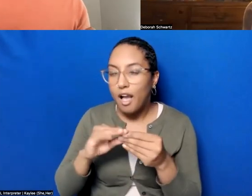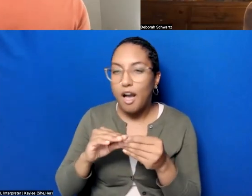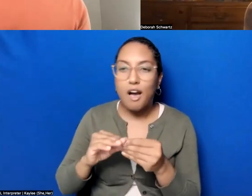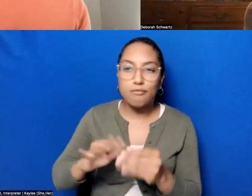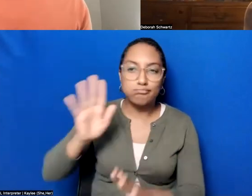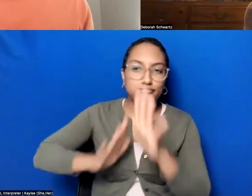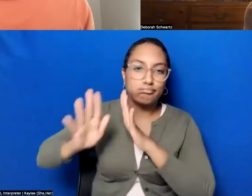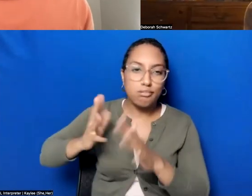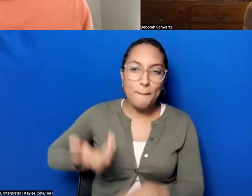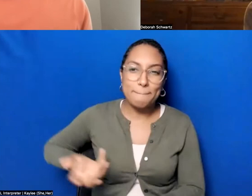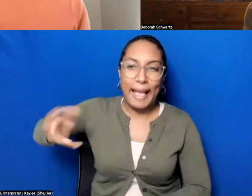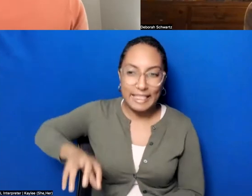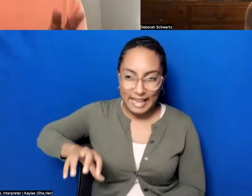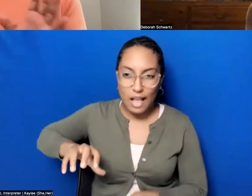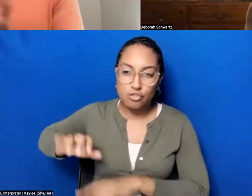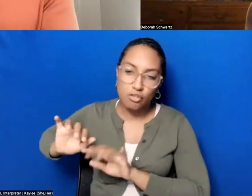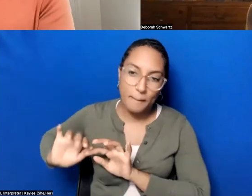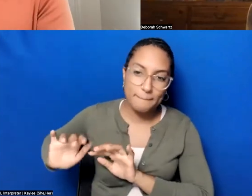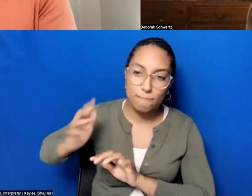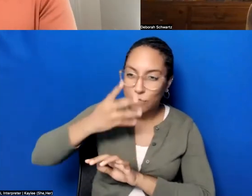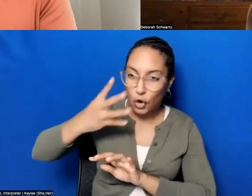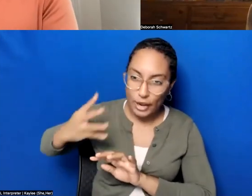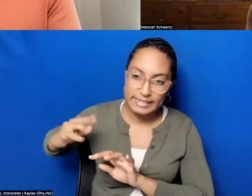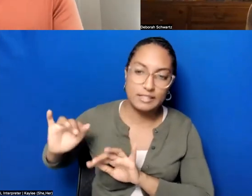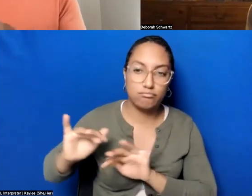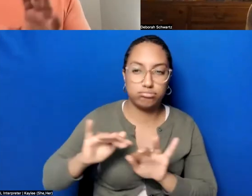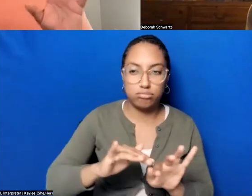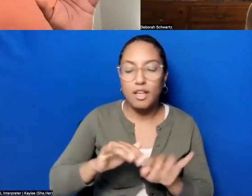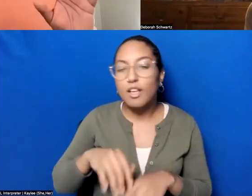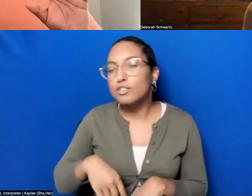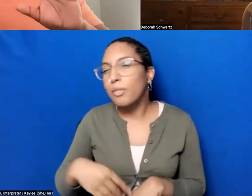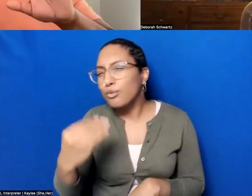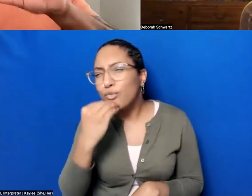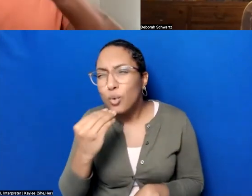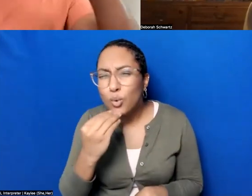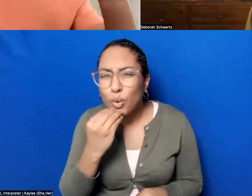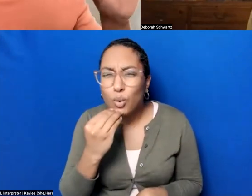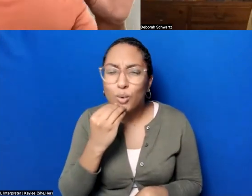a restaurant, right? So there was, like, food that was served and then there was like a projection